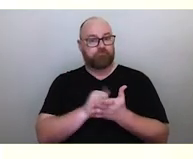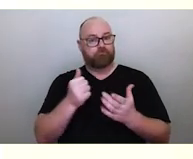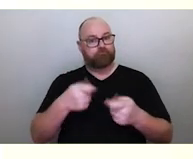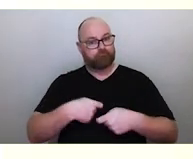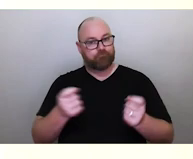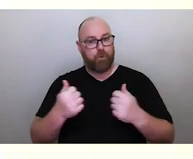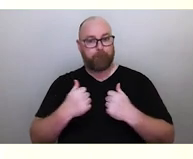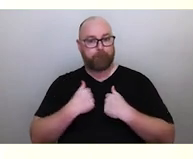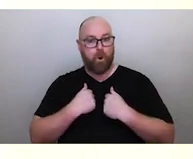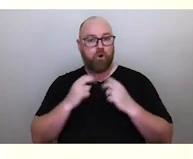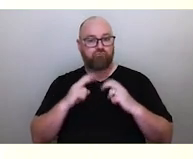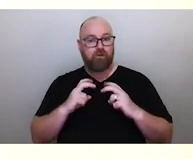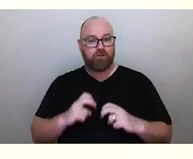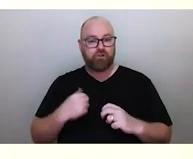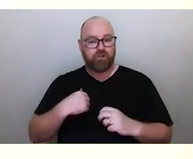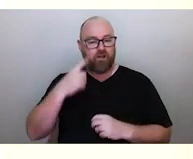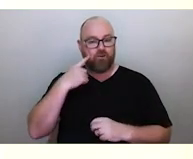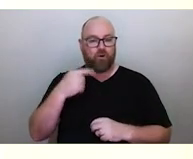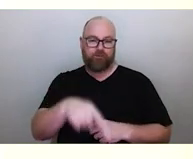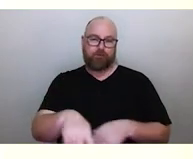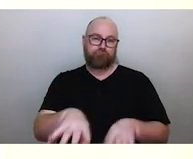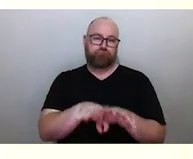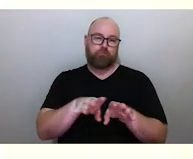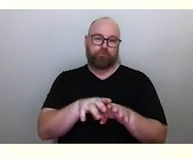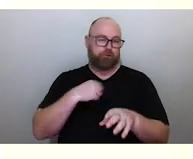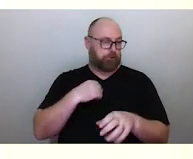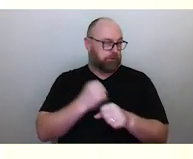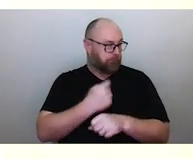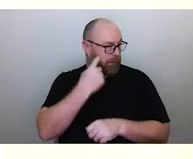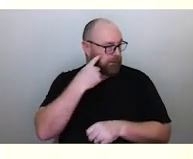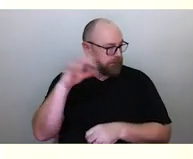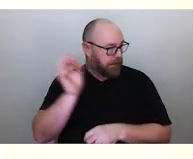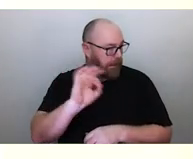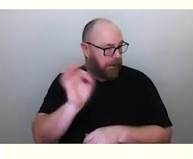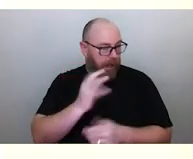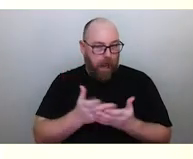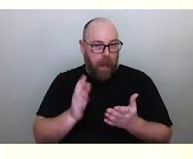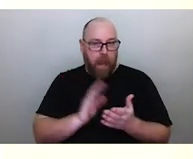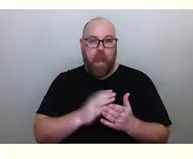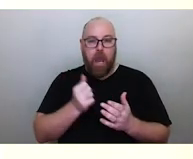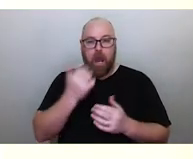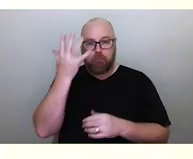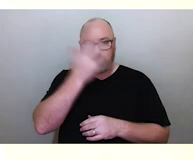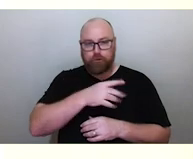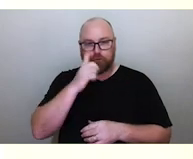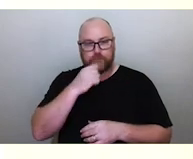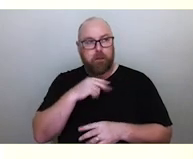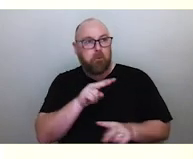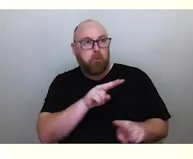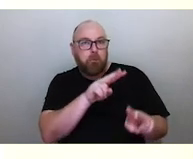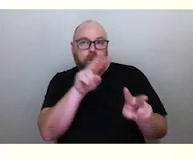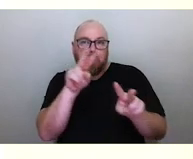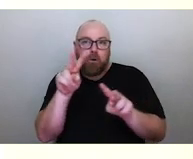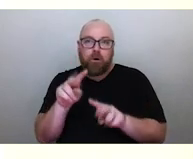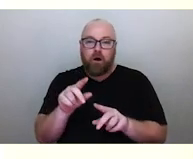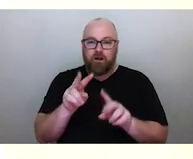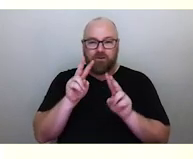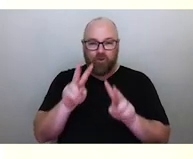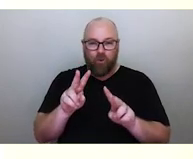there were a number of people who thought this was rubbish, didn't make any sense. How could Aboriginal people observe and notice something that Western science